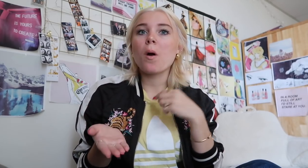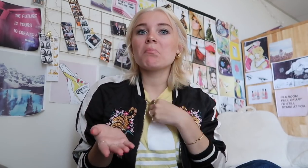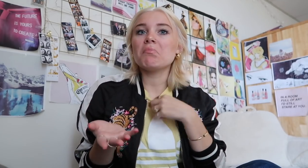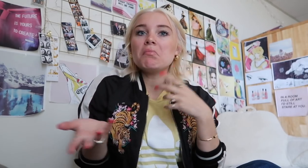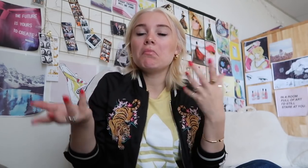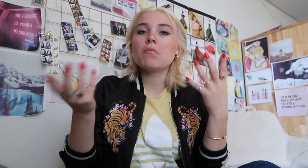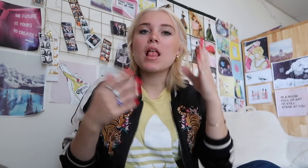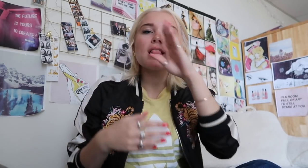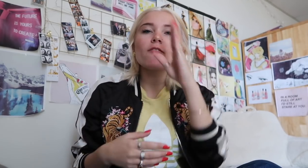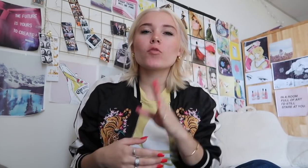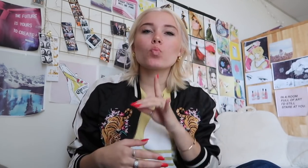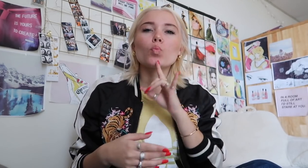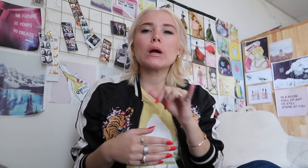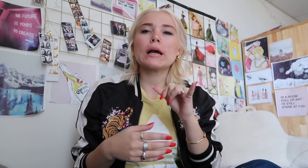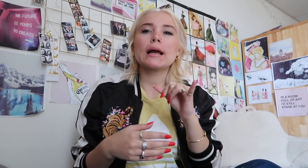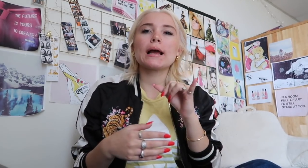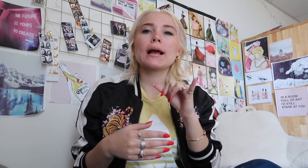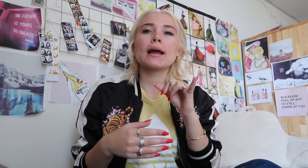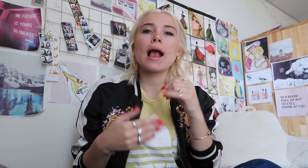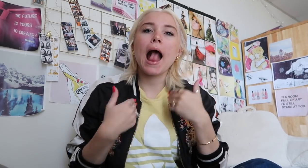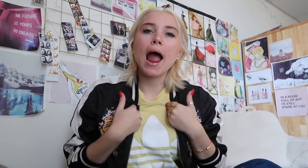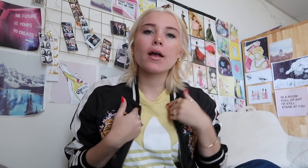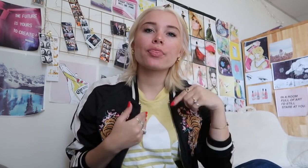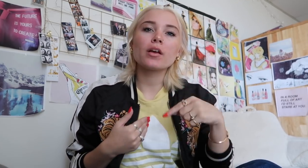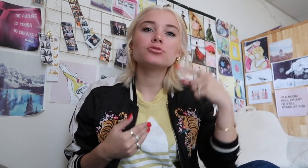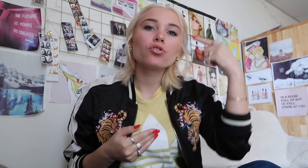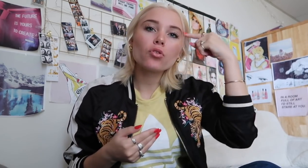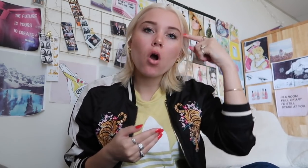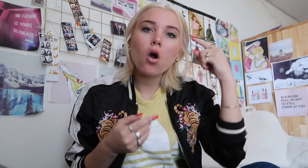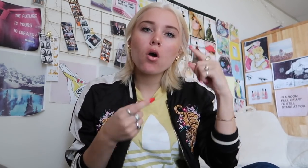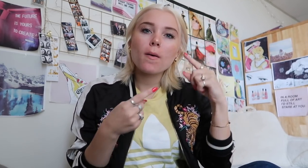so I never really had this thought about